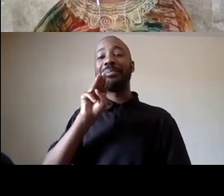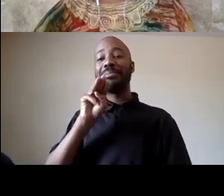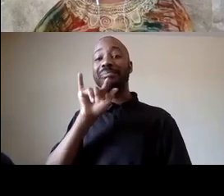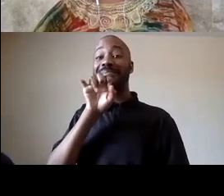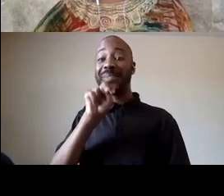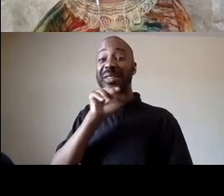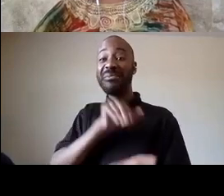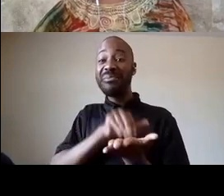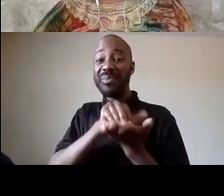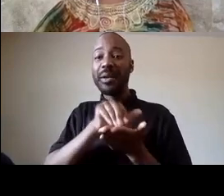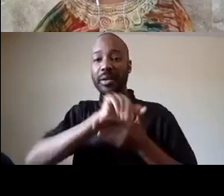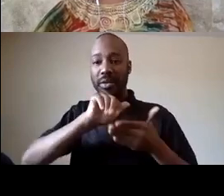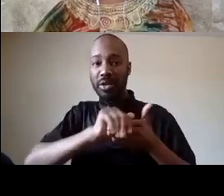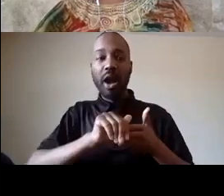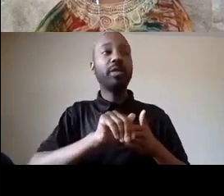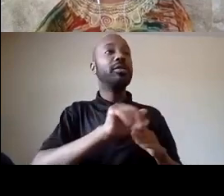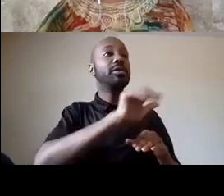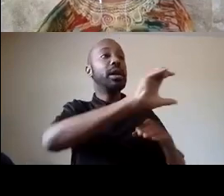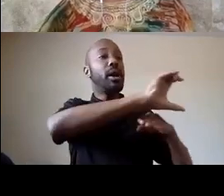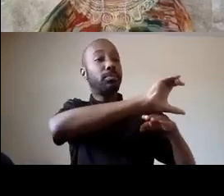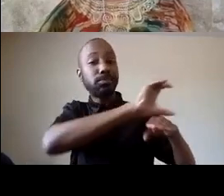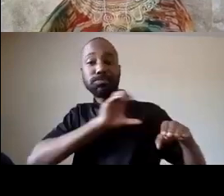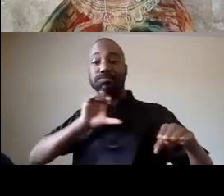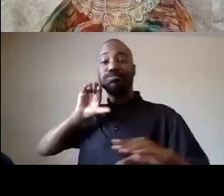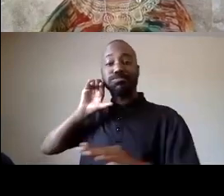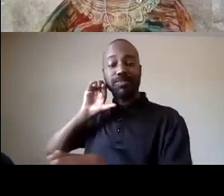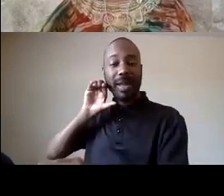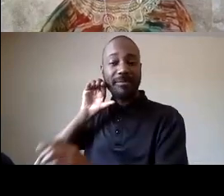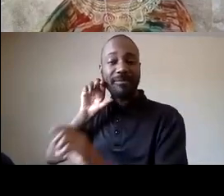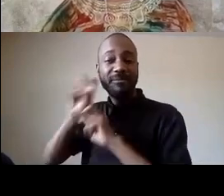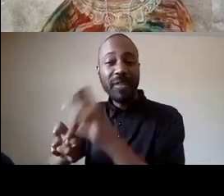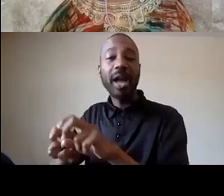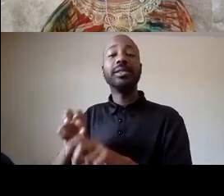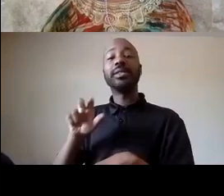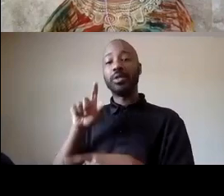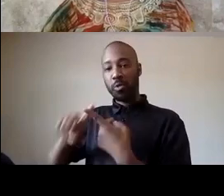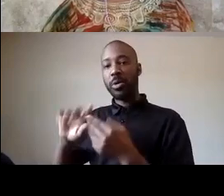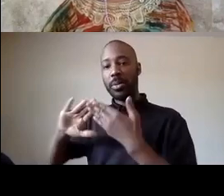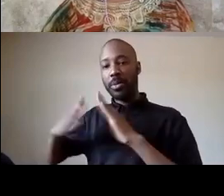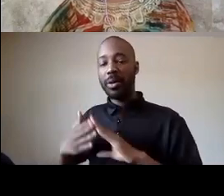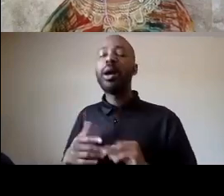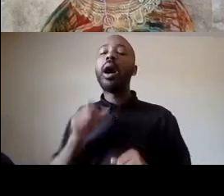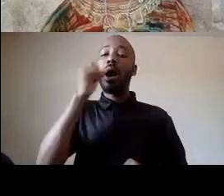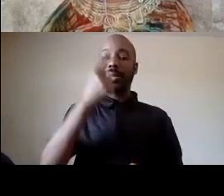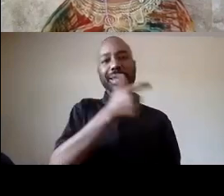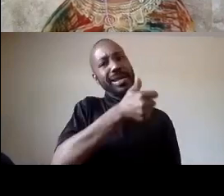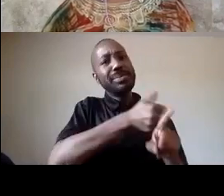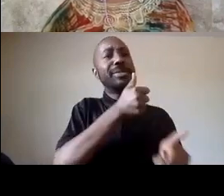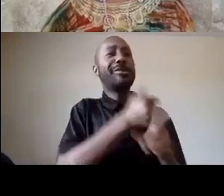and invested in communities right let's be very clear he didn't do this of his own volition he was forced into it because we